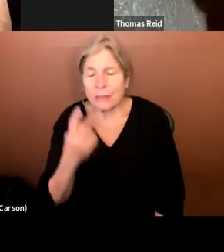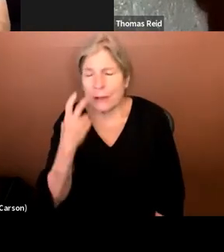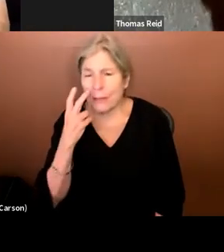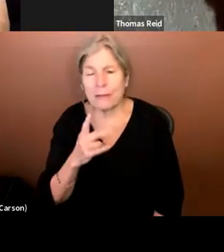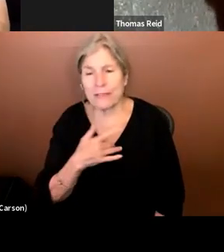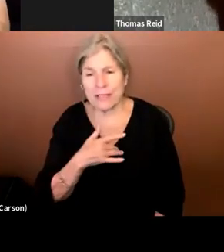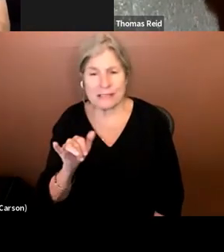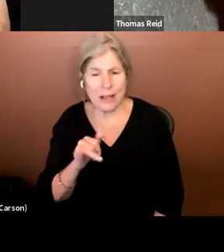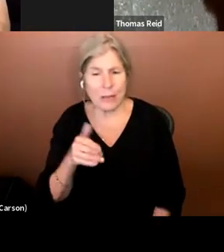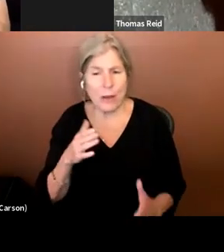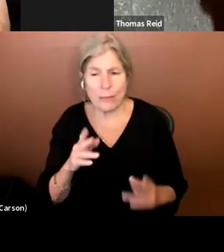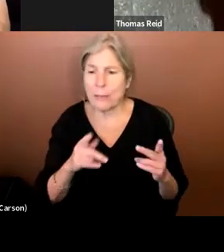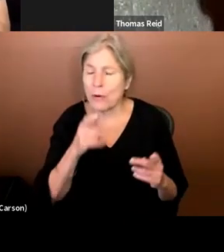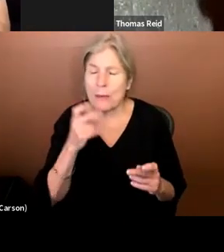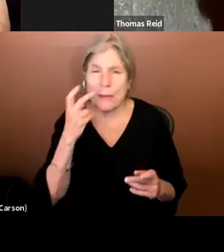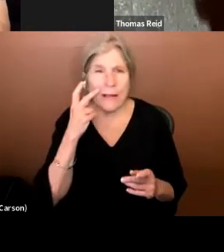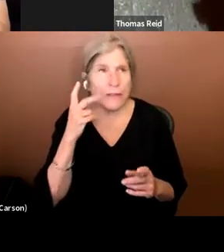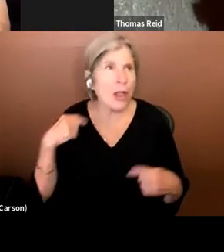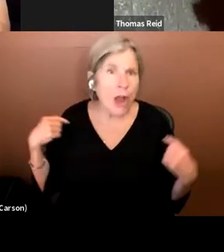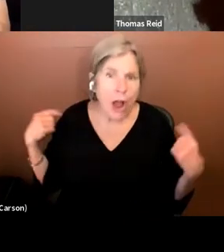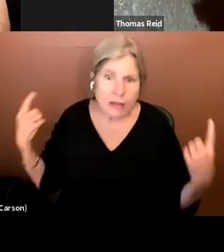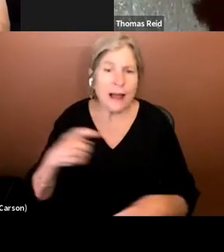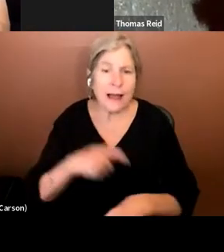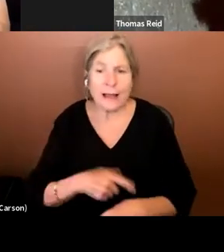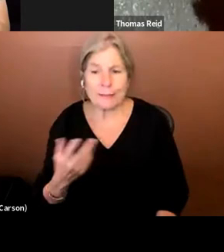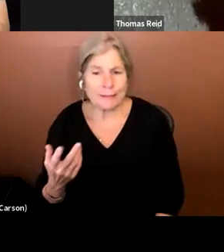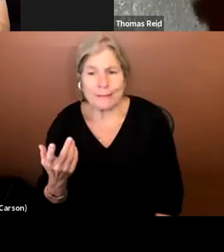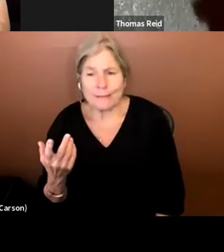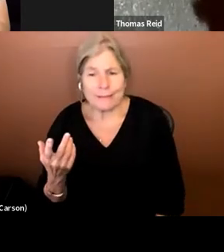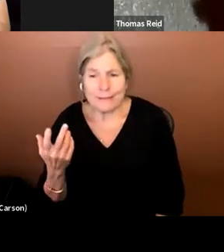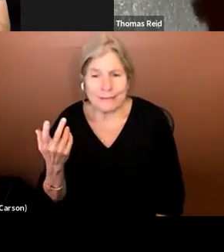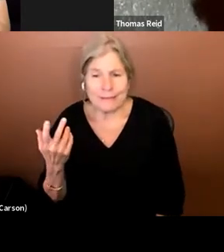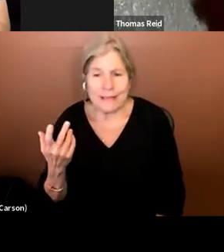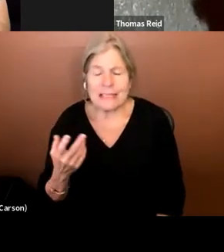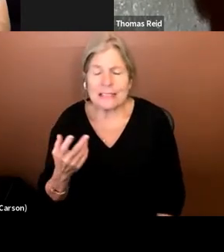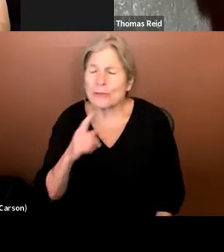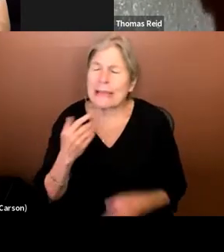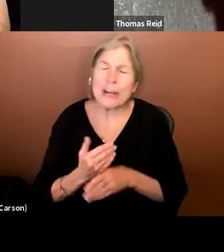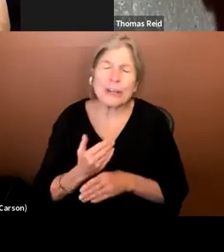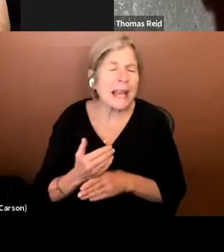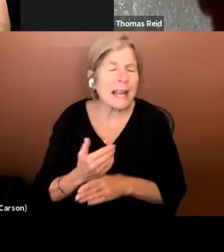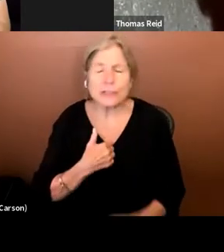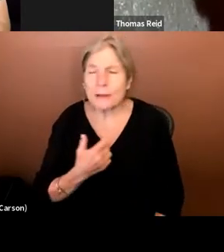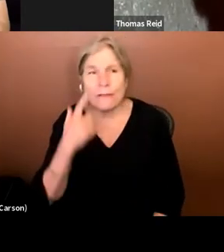ly people that have been blind for a long time. It's irritating for me to